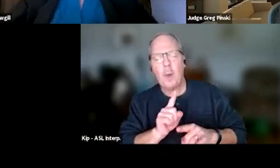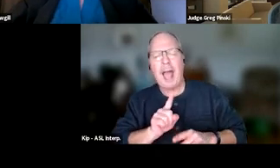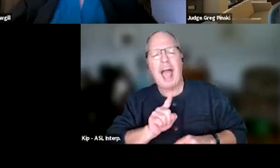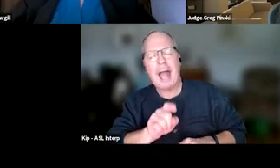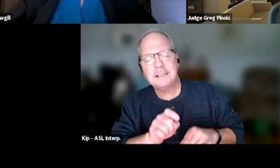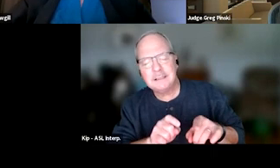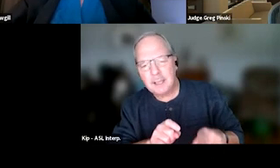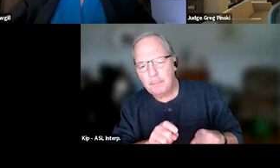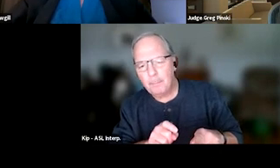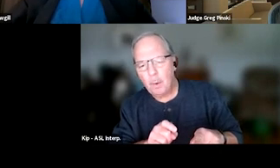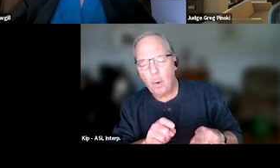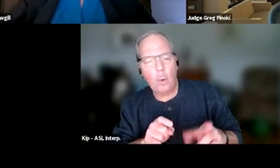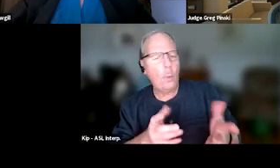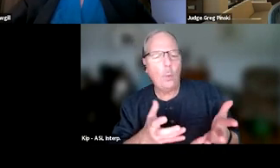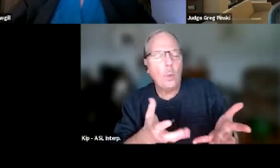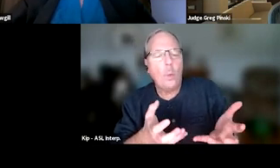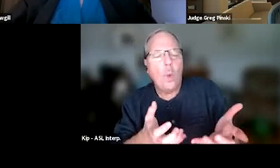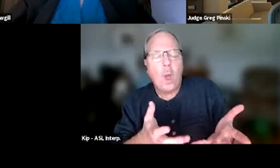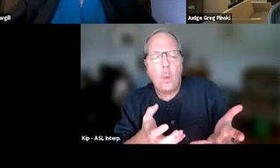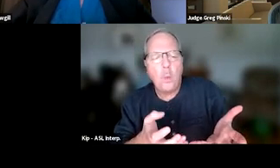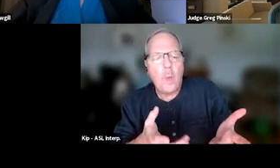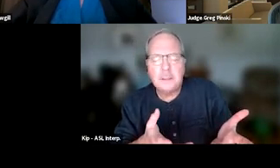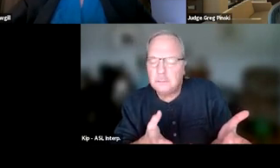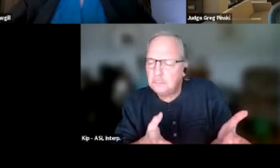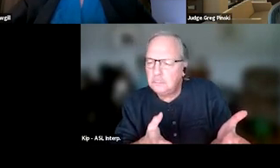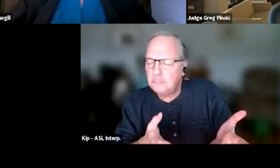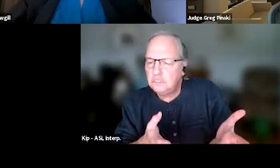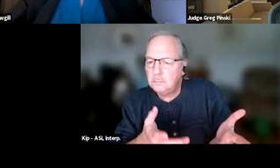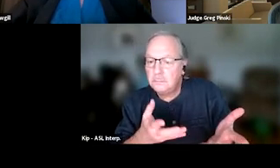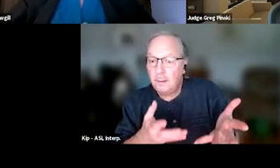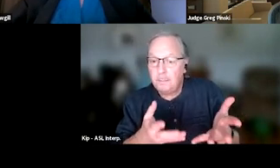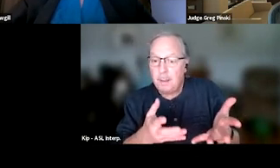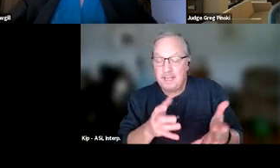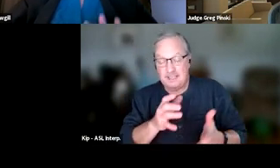you know, what's desirable to them, and maybe it's tangible or intangible.